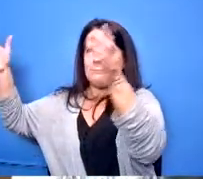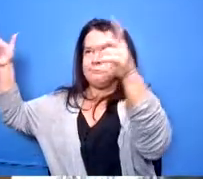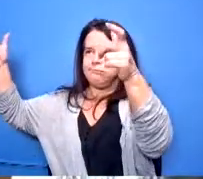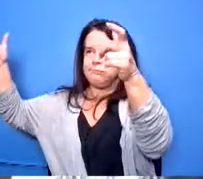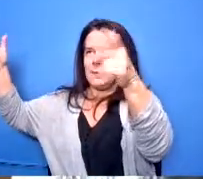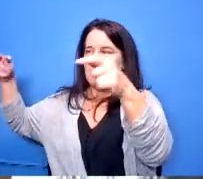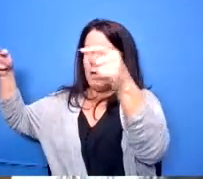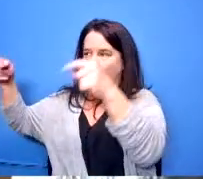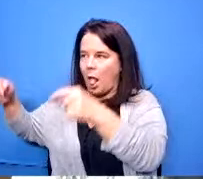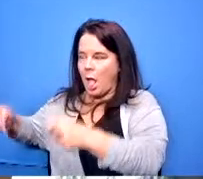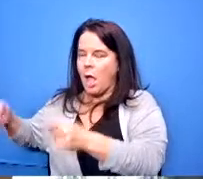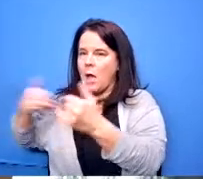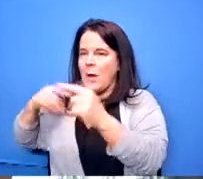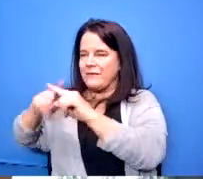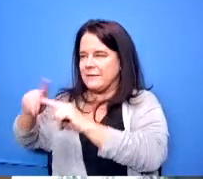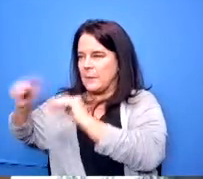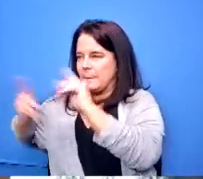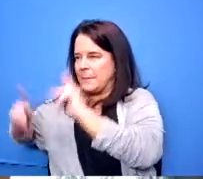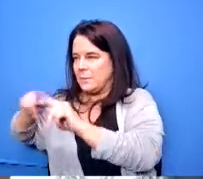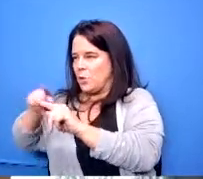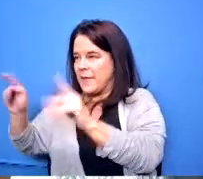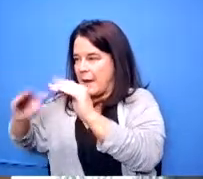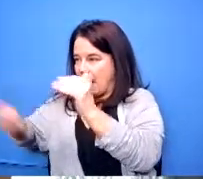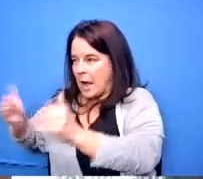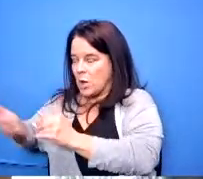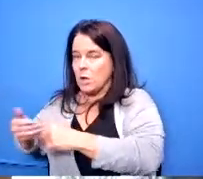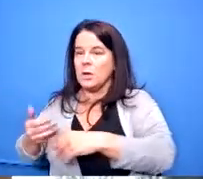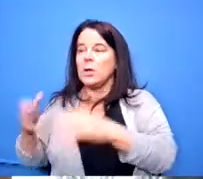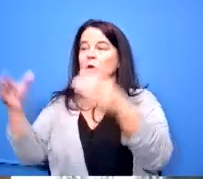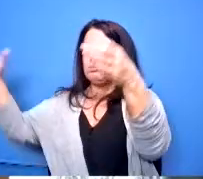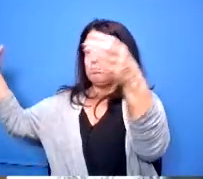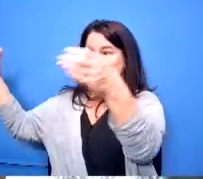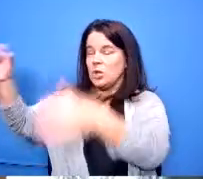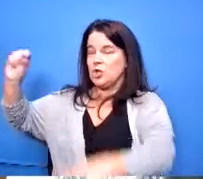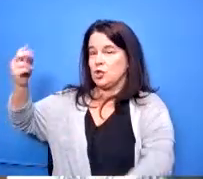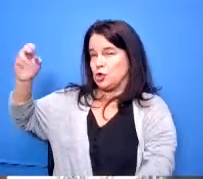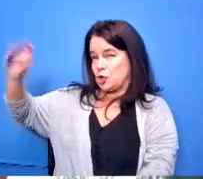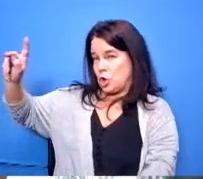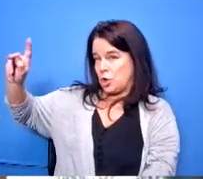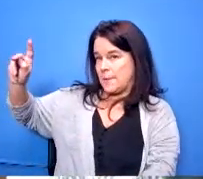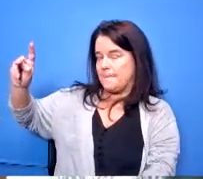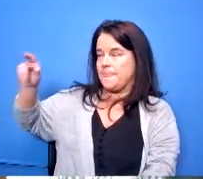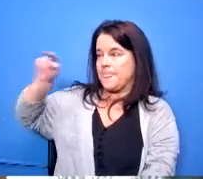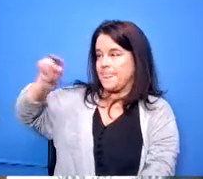site so within within shook they may have folks that are working on site that meet that criteria